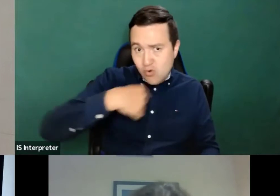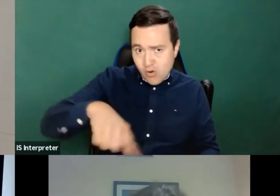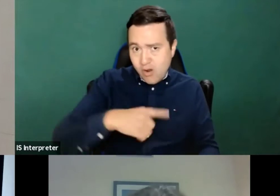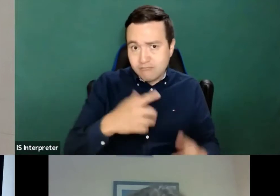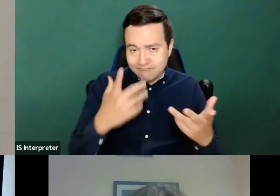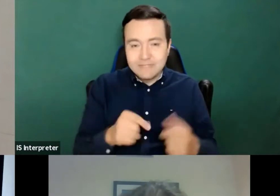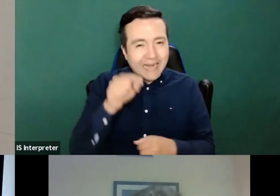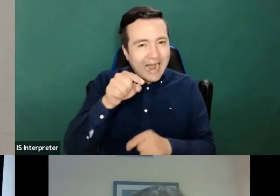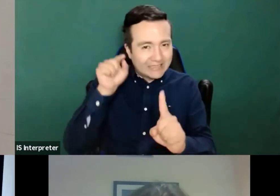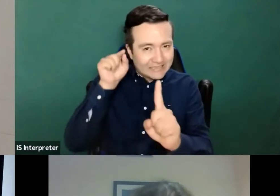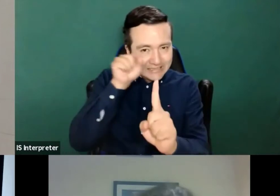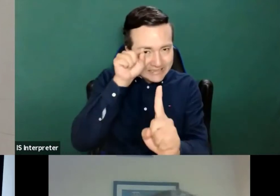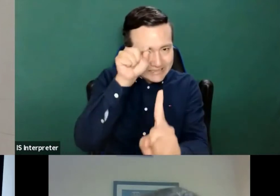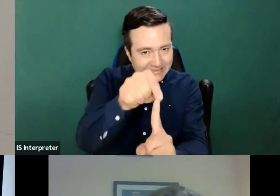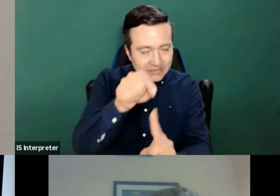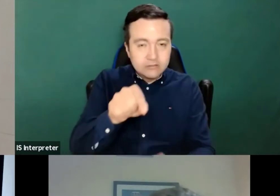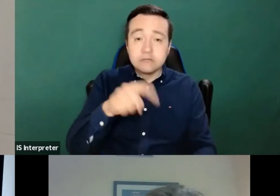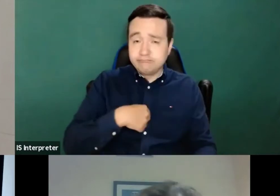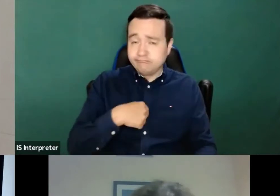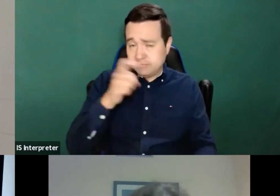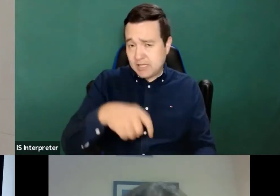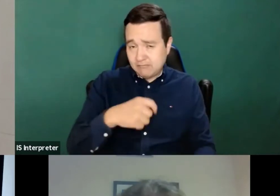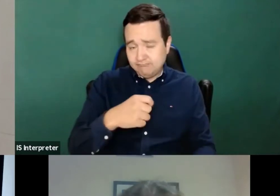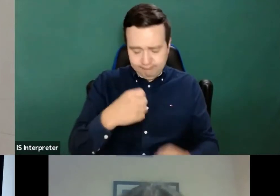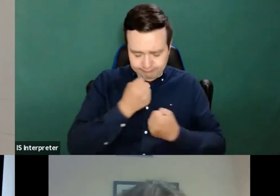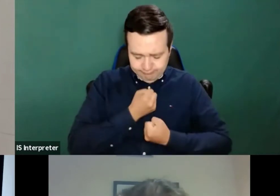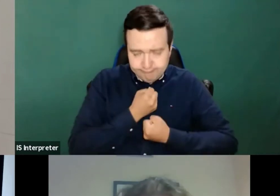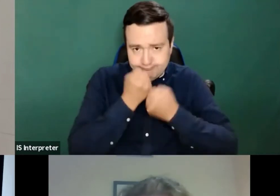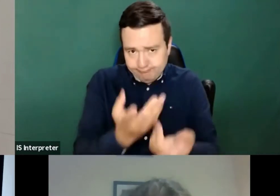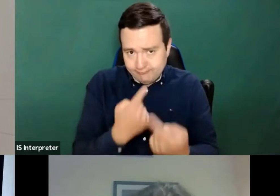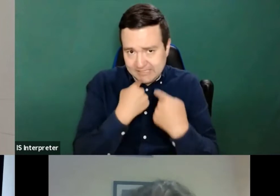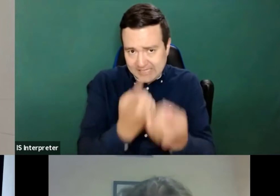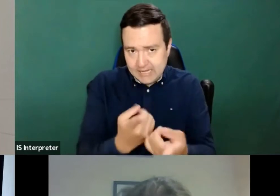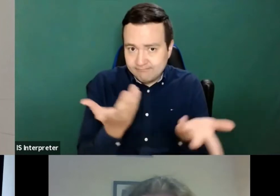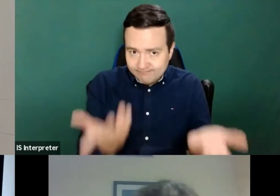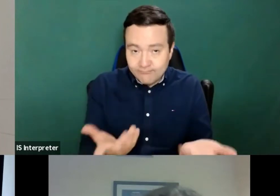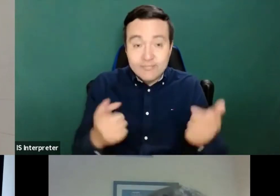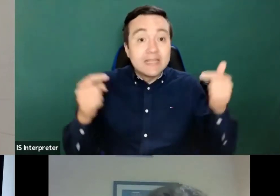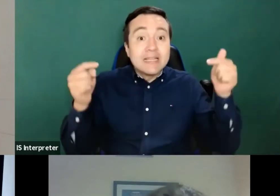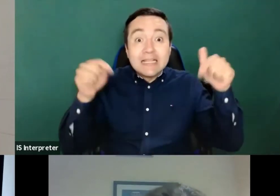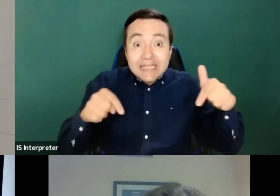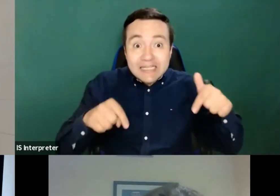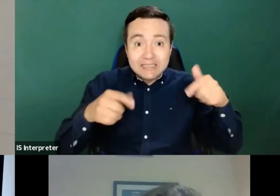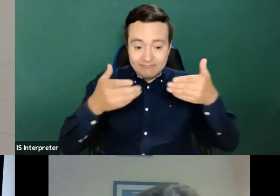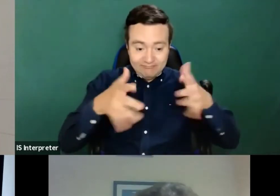But being honest with you, I cannot think of a better day and in a better environment to say that out loud.